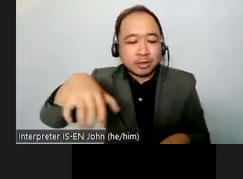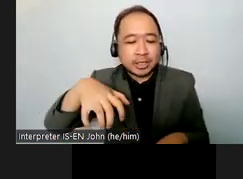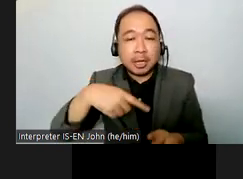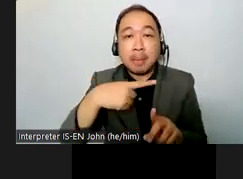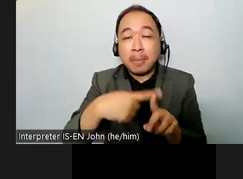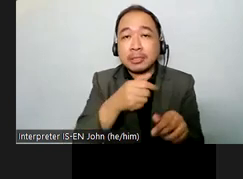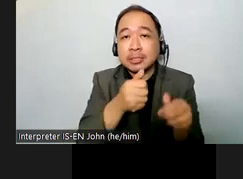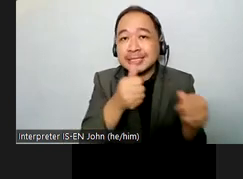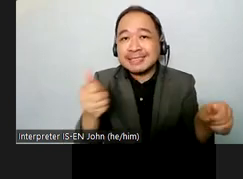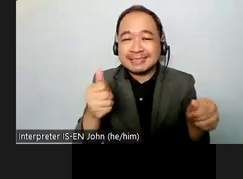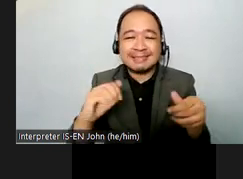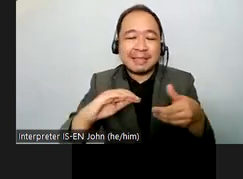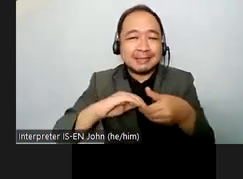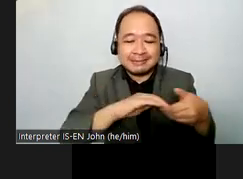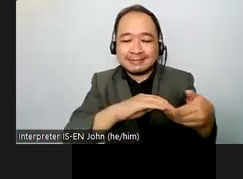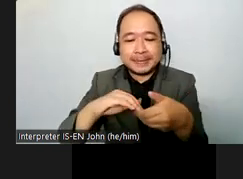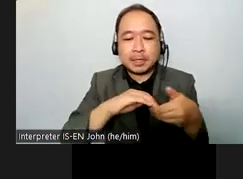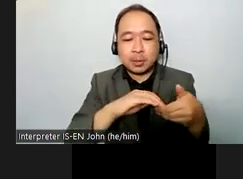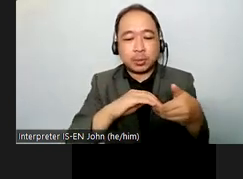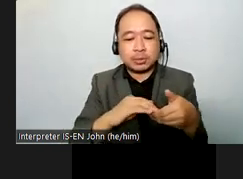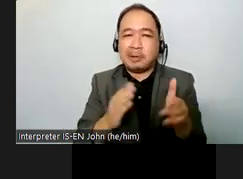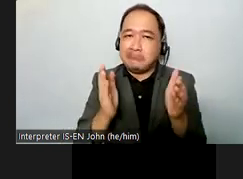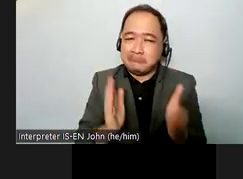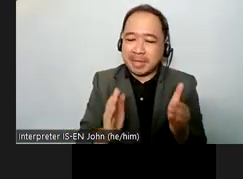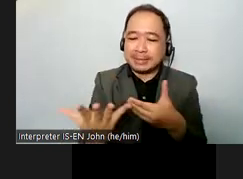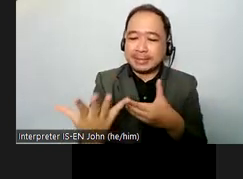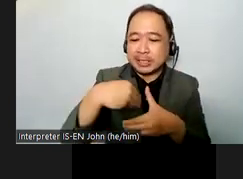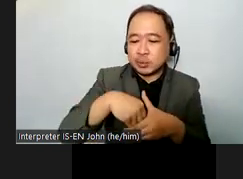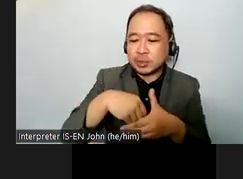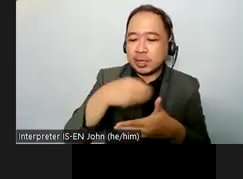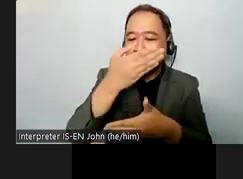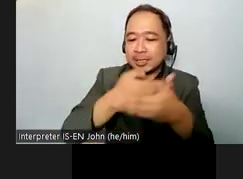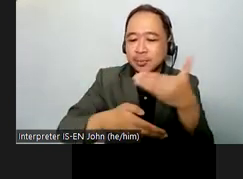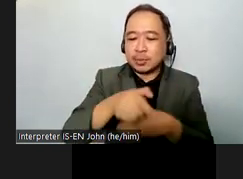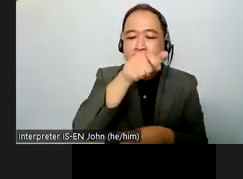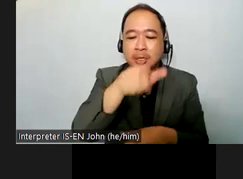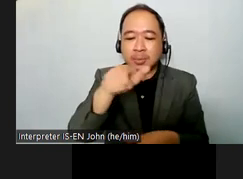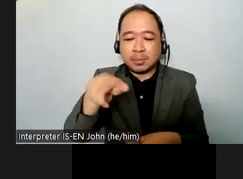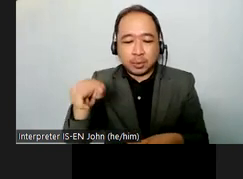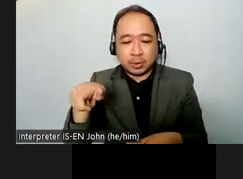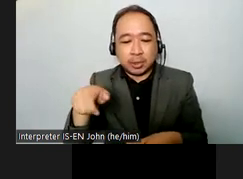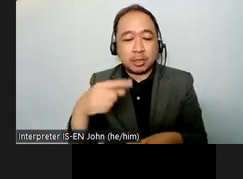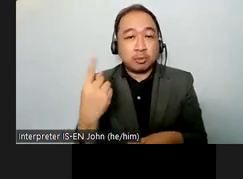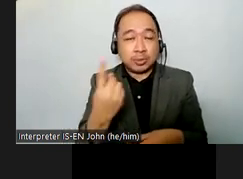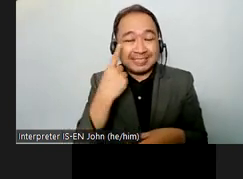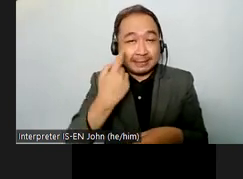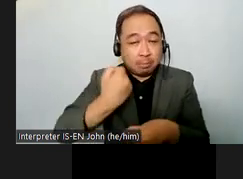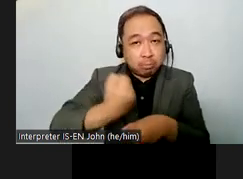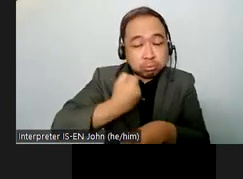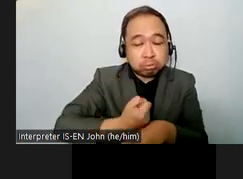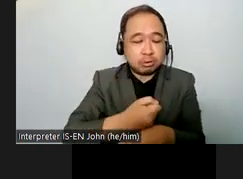inclusive research methods for the collection of desegregated china and a robust evidence base